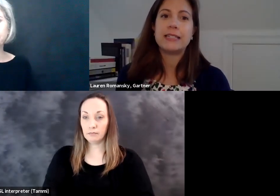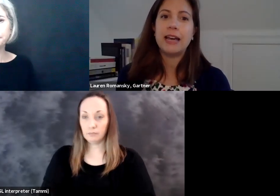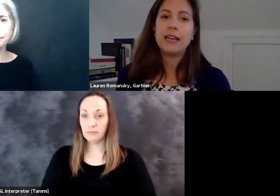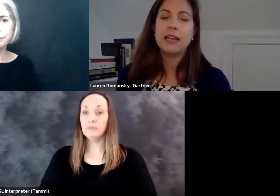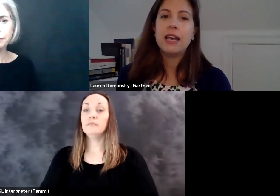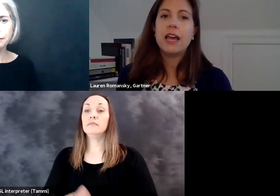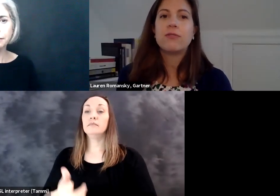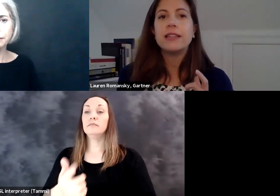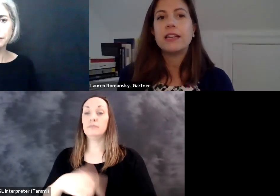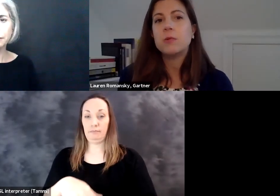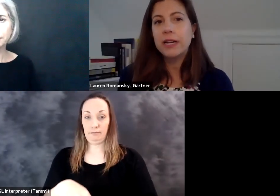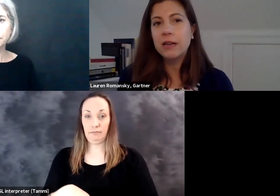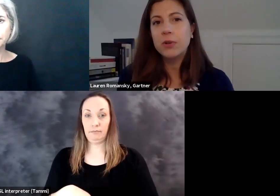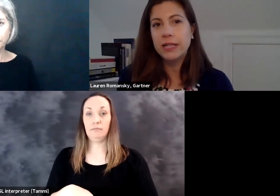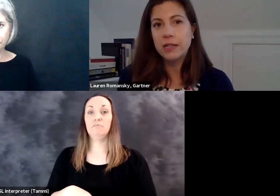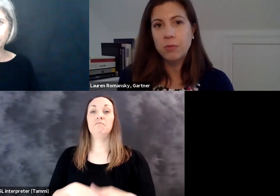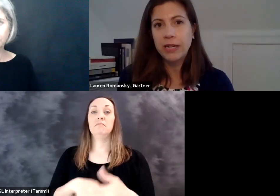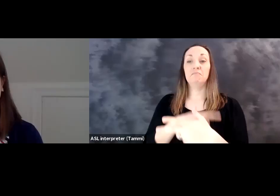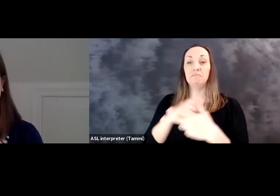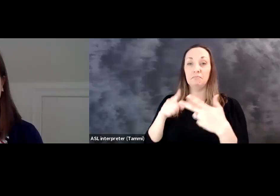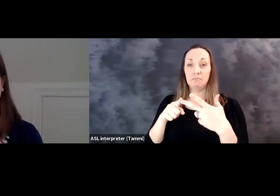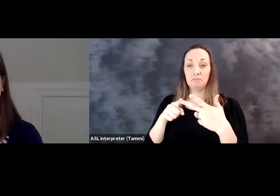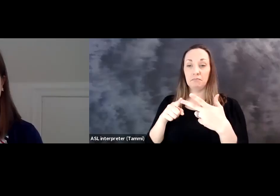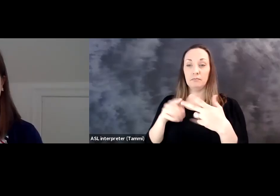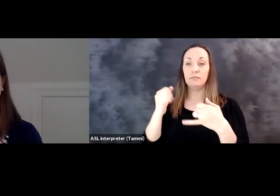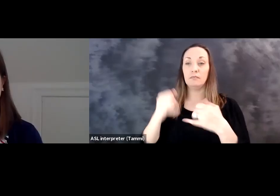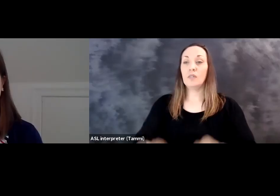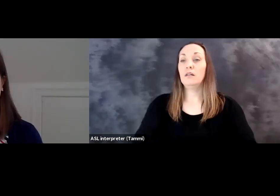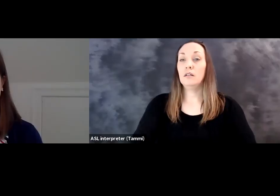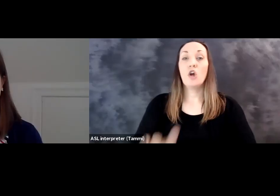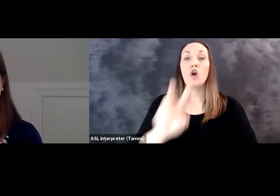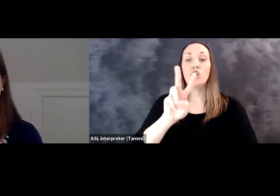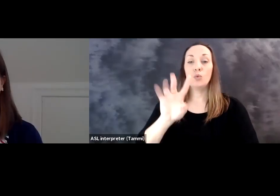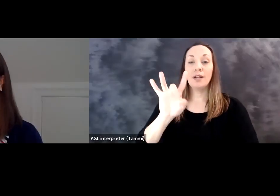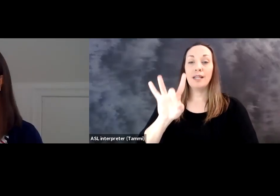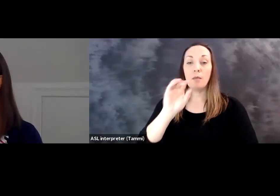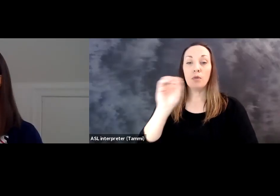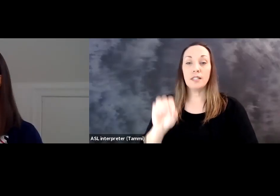principles I just mentioned. 45 percentage point increase in intent to stay. And finally air, 28 percentage point